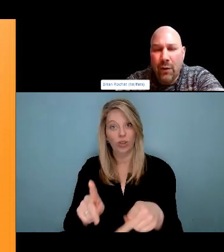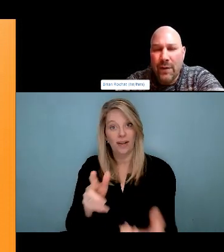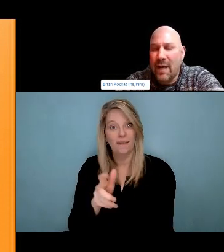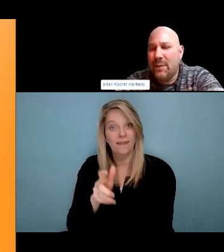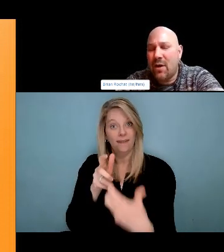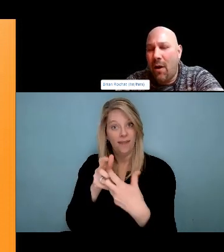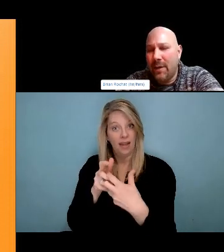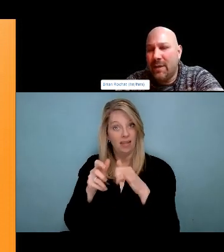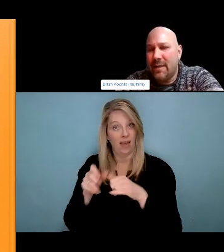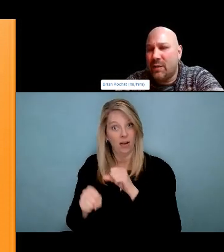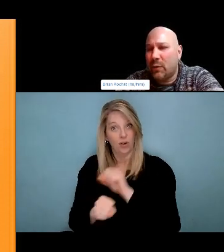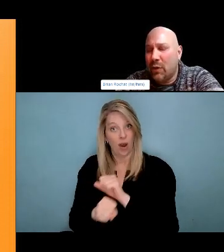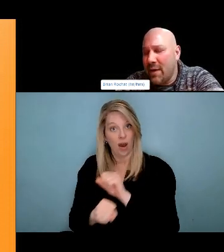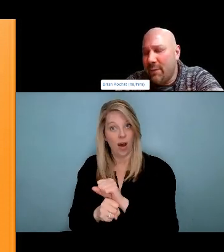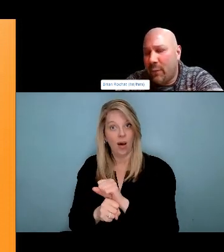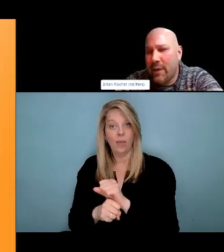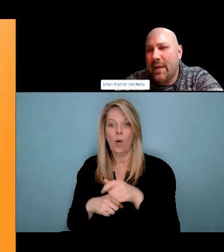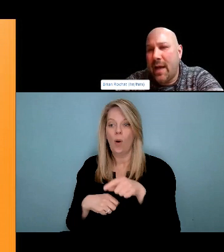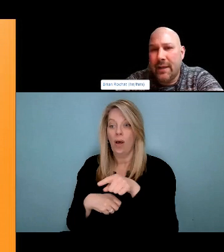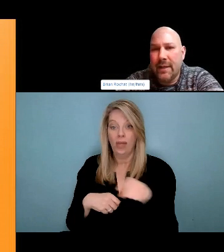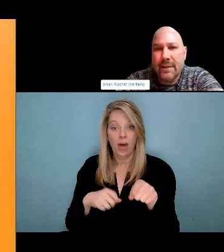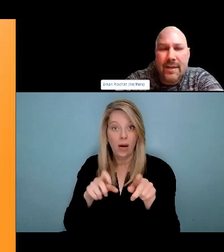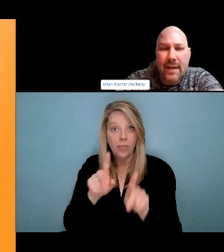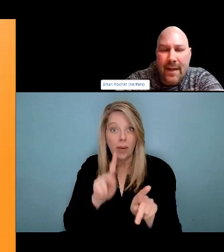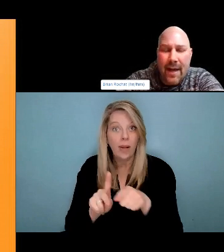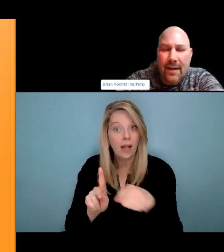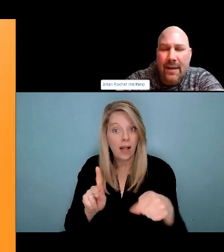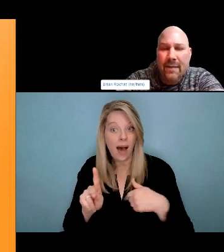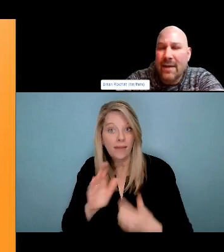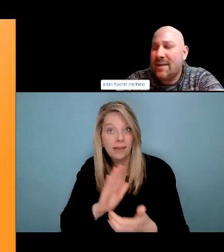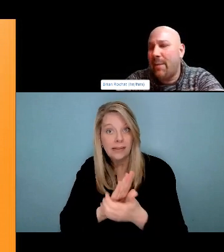to have a look at it. It's about 16 pages and it really gets us